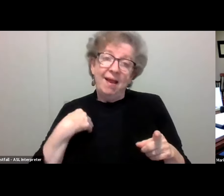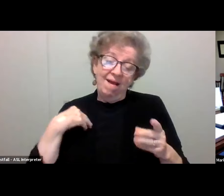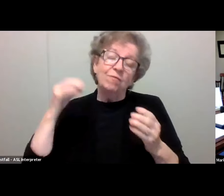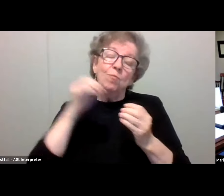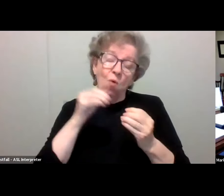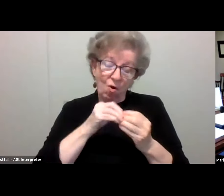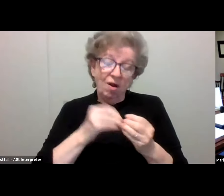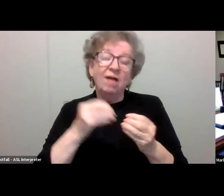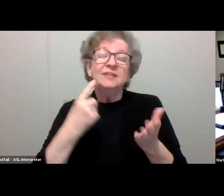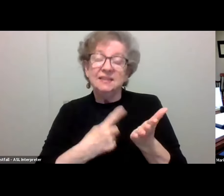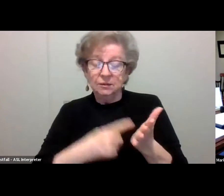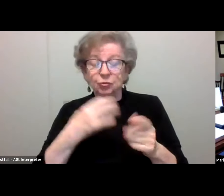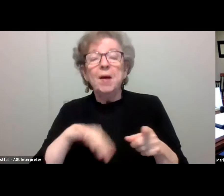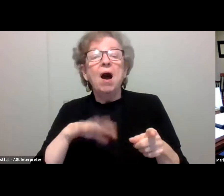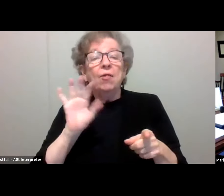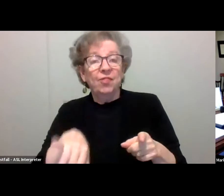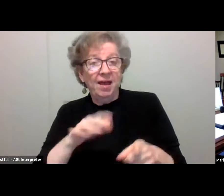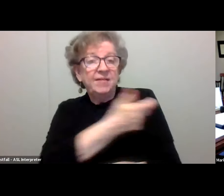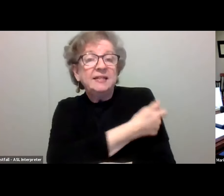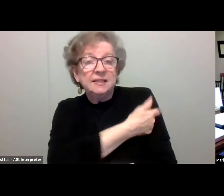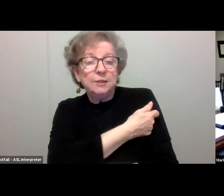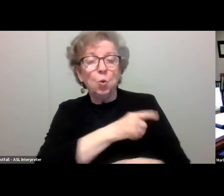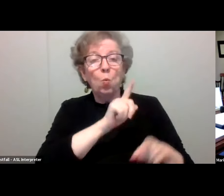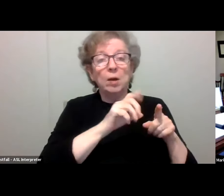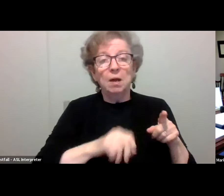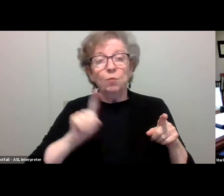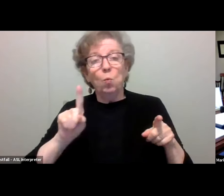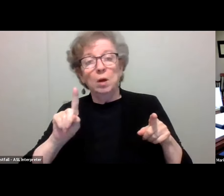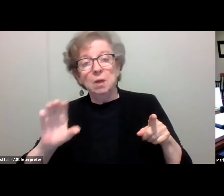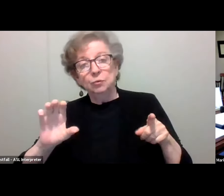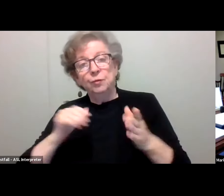1 in 100,000 were hospitalized amongst vaccinated persons,